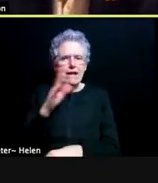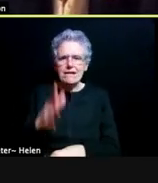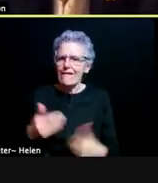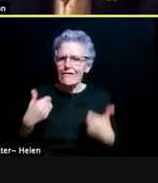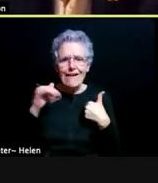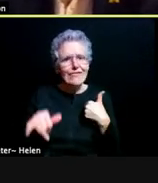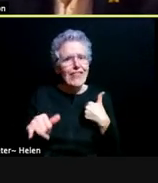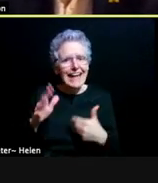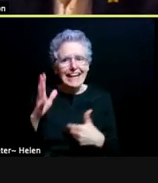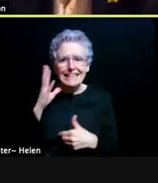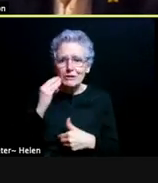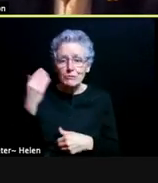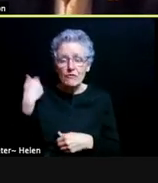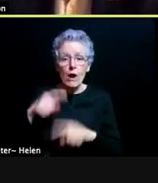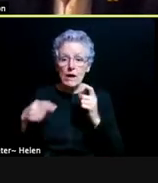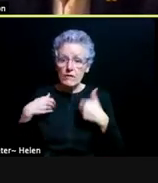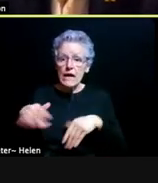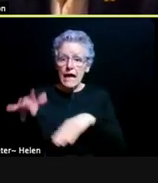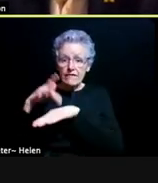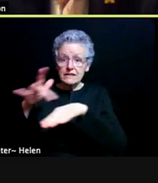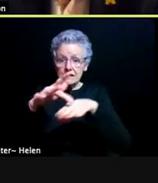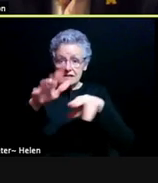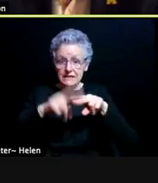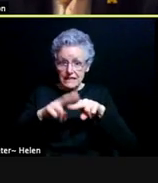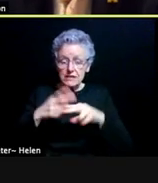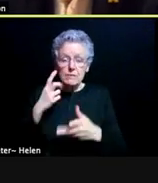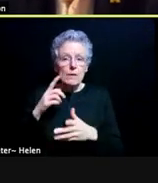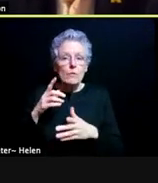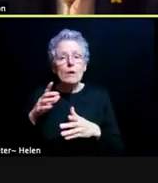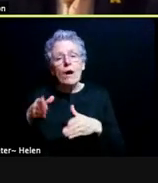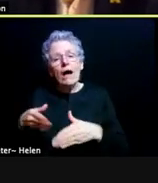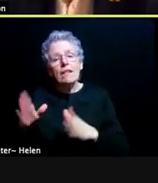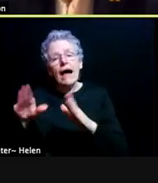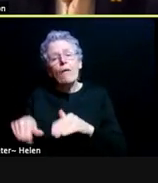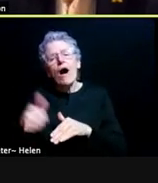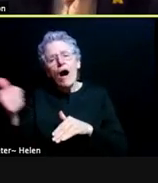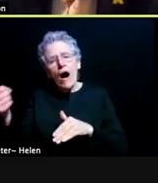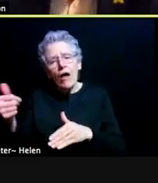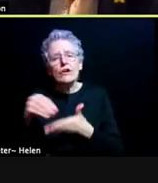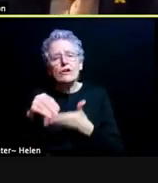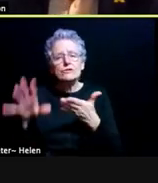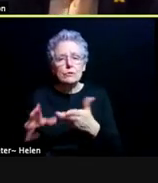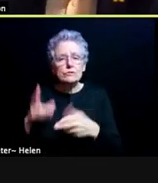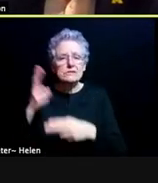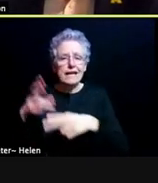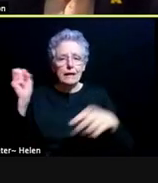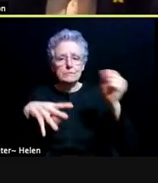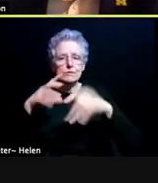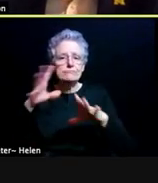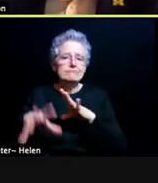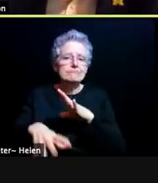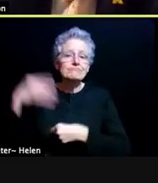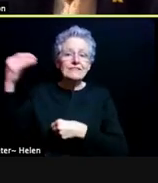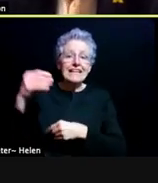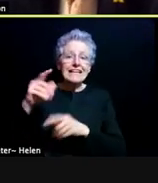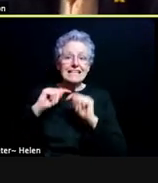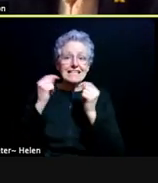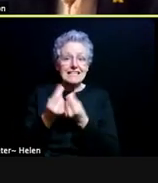But if we do have open spots we may open up the lottery to other students as well. And as the teams continue to win, which they will,